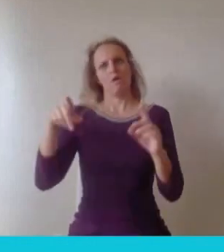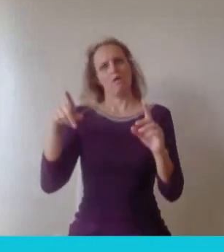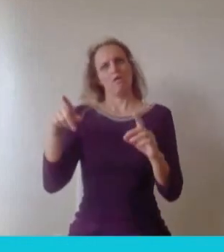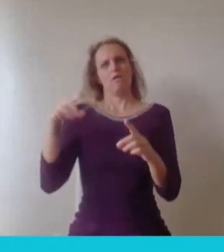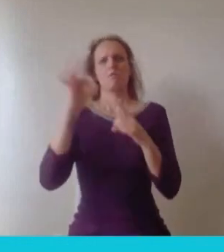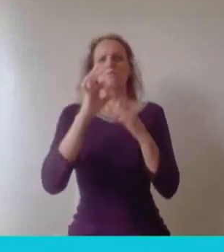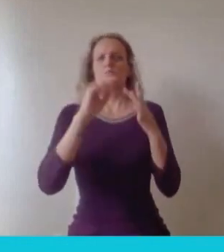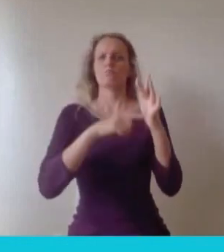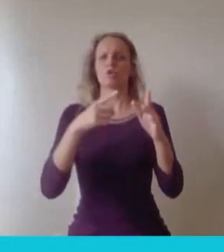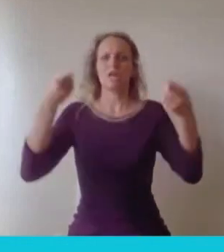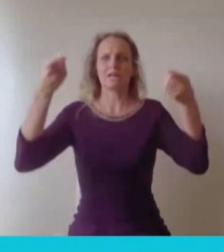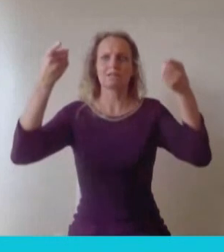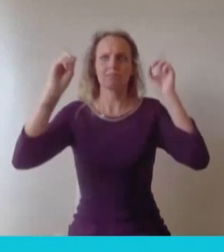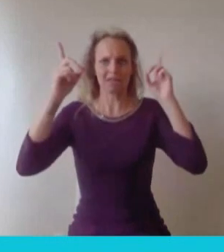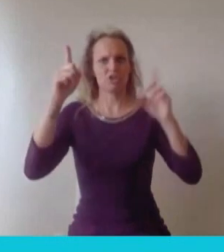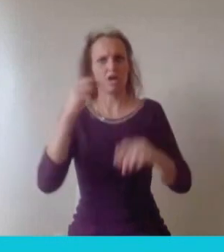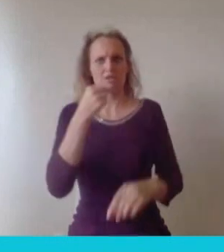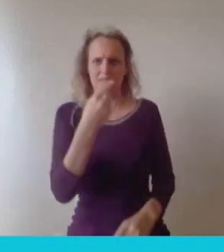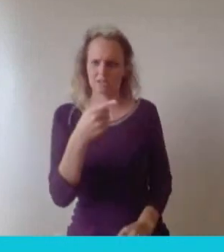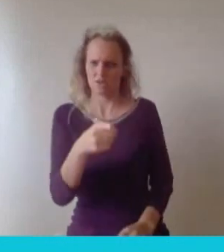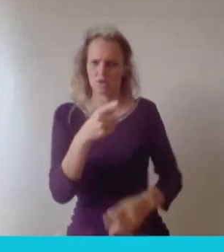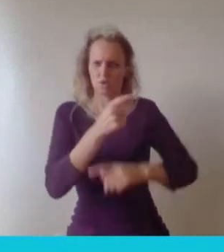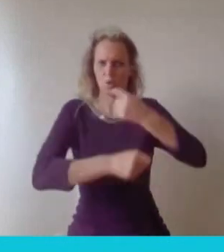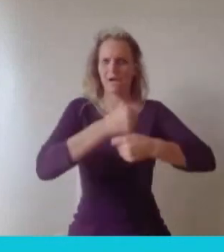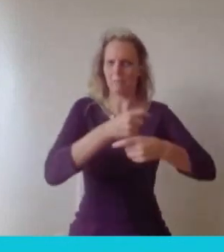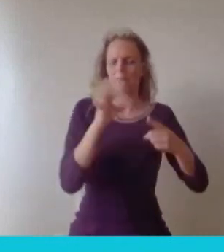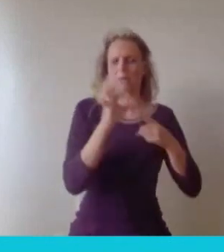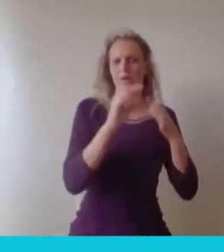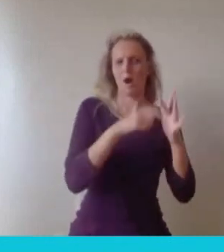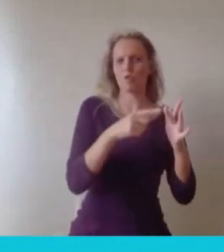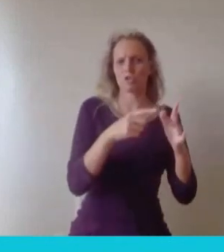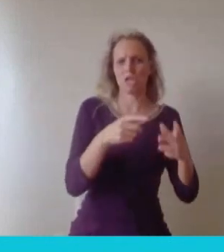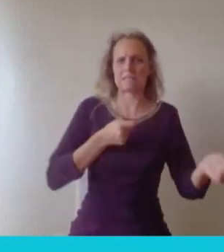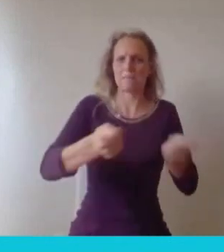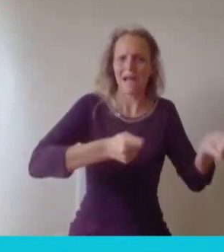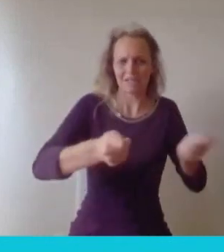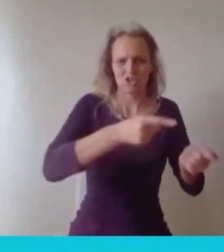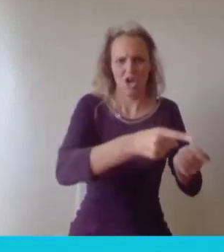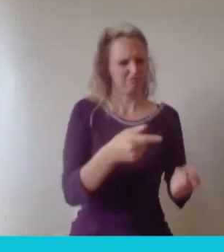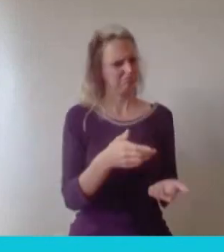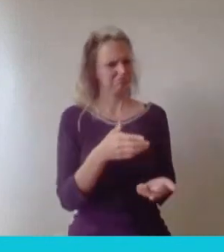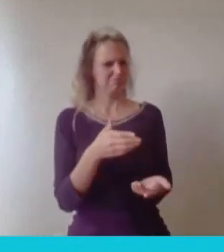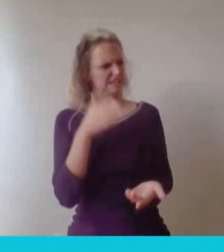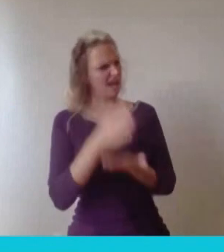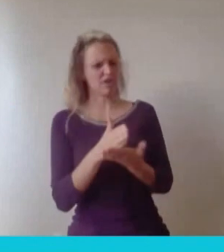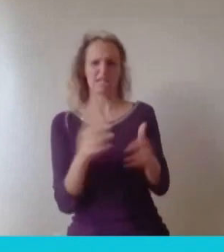a bit sooner on. So thanks on the call, I remember that very clearly. I think other things I wish I had